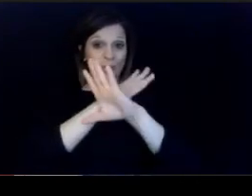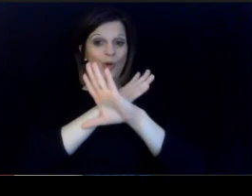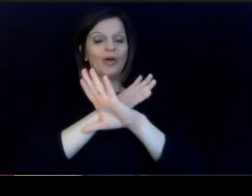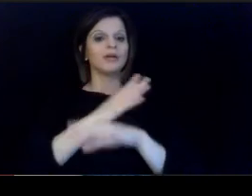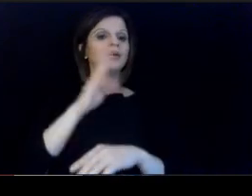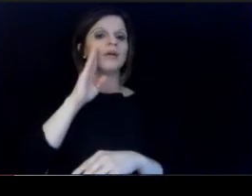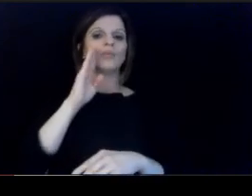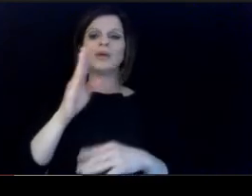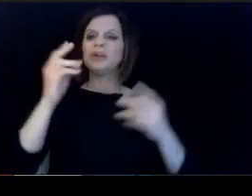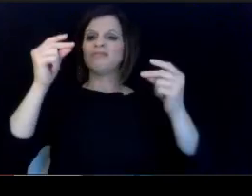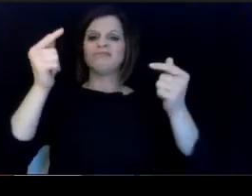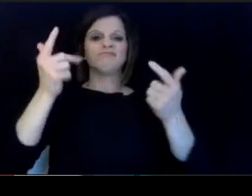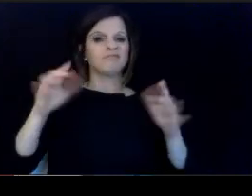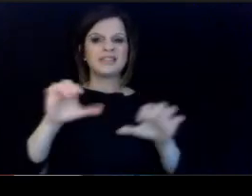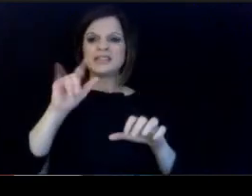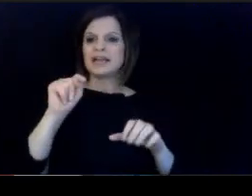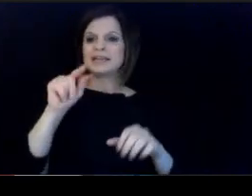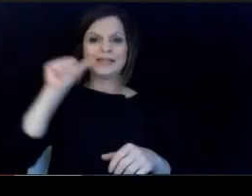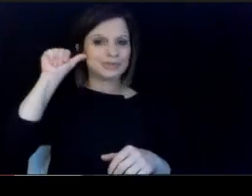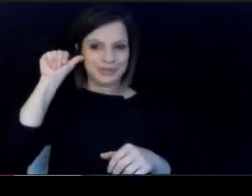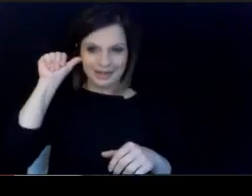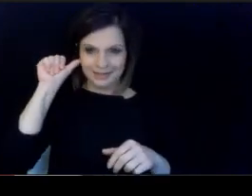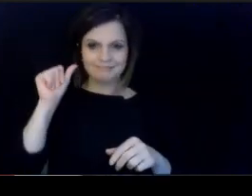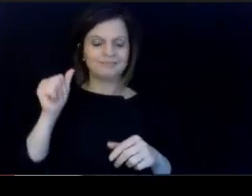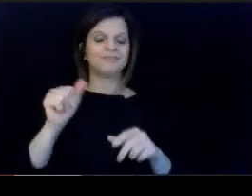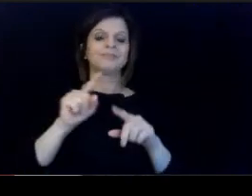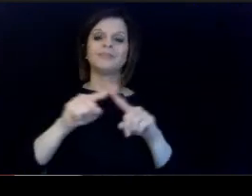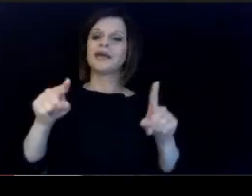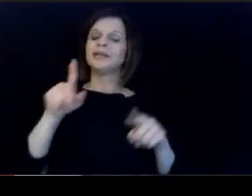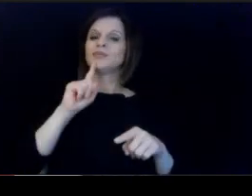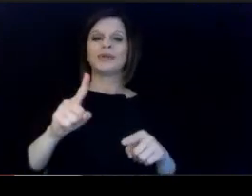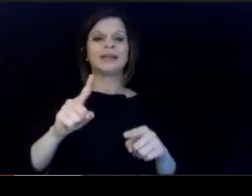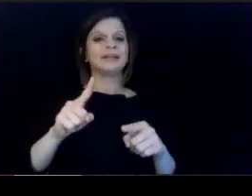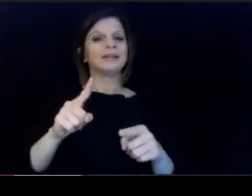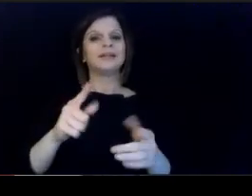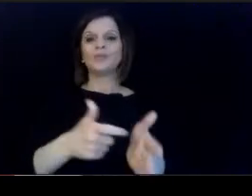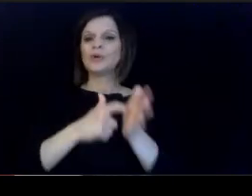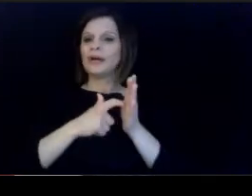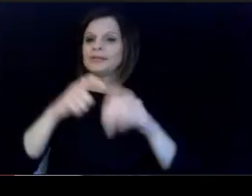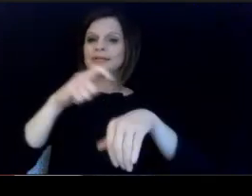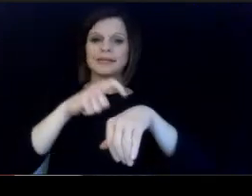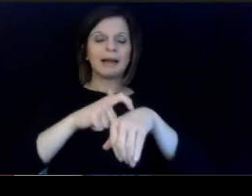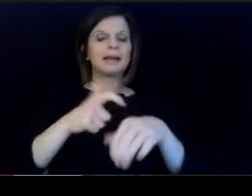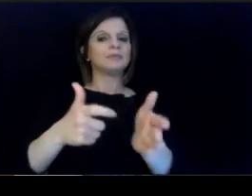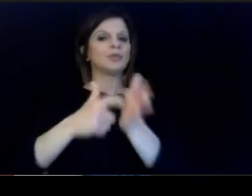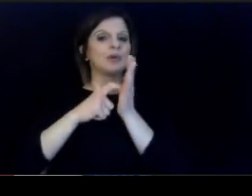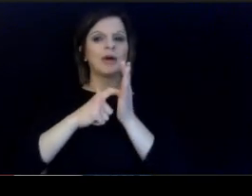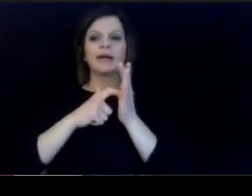We would do it. We would have done it yesterday, but this takes. a takes a village and it takes an entire group of folks.